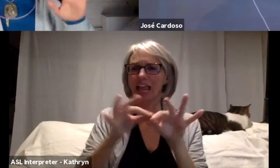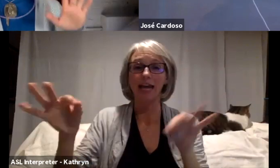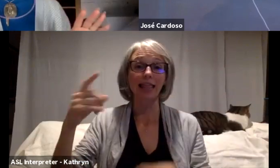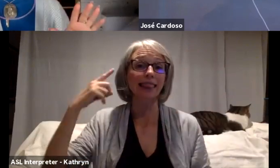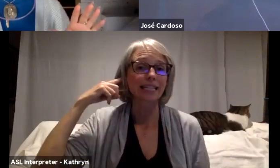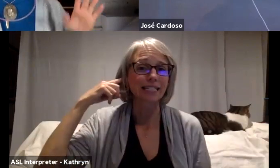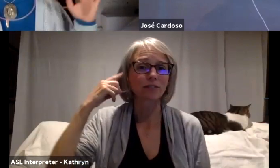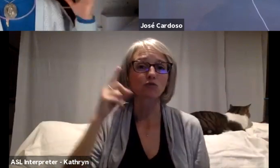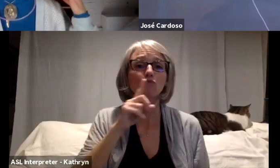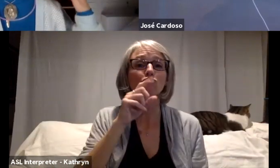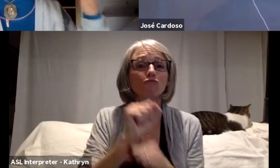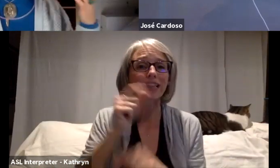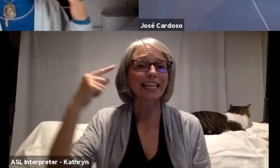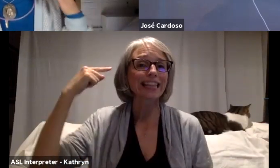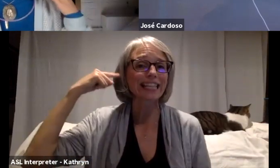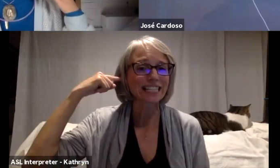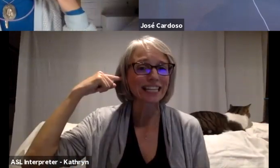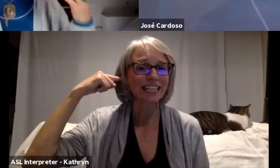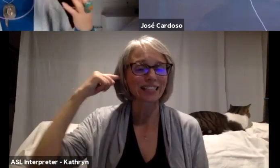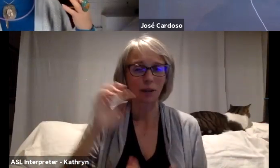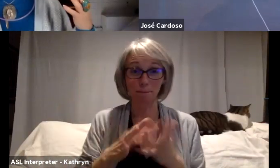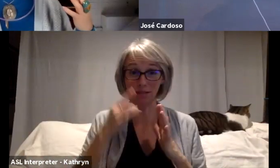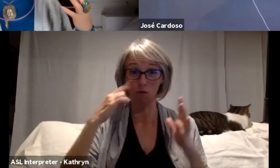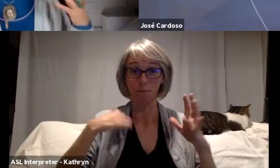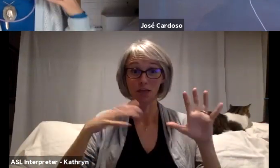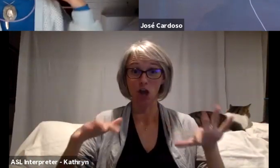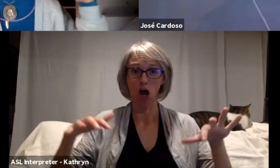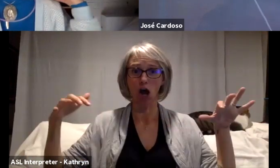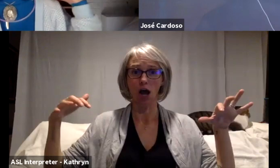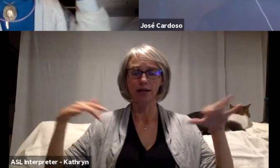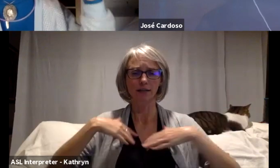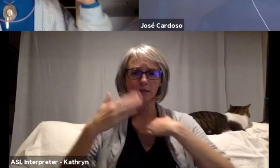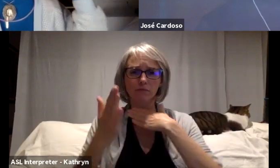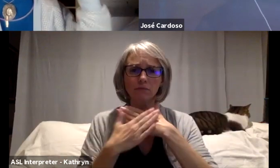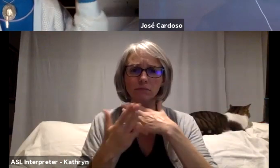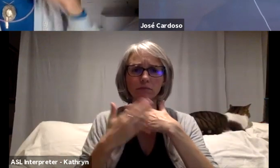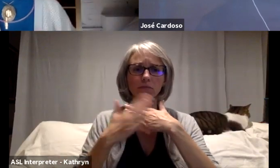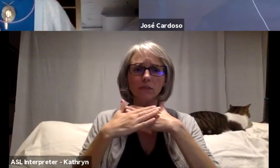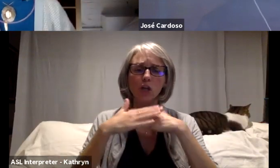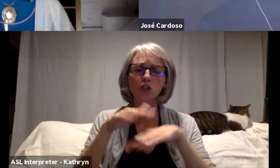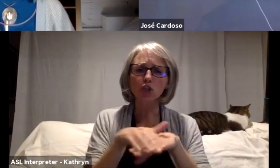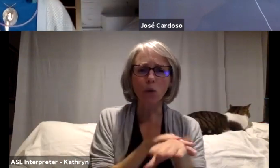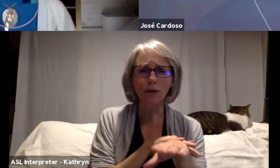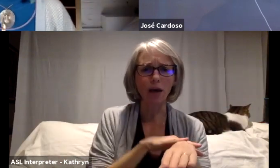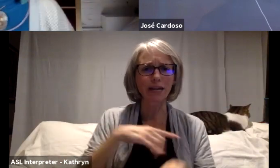kay, slow down and actually listen like you're witnessing something. And then the audio fills up the space again. It was really beautiful.